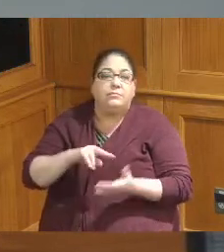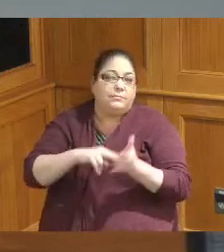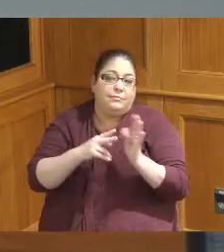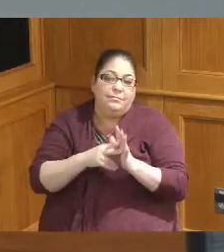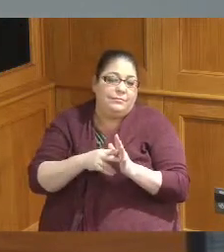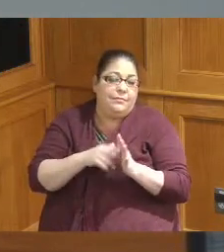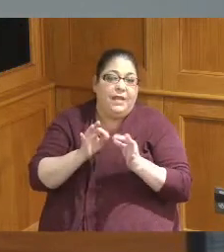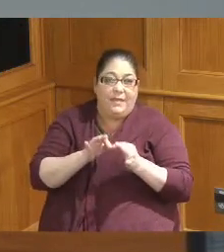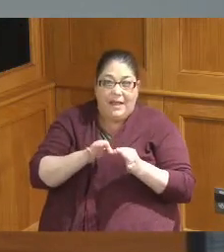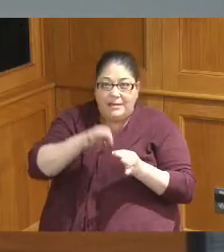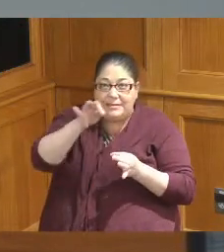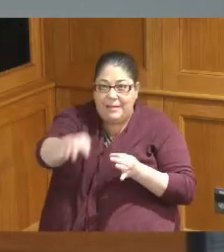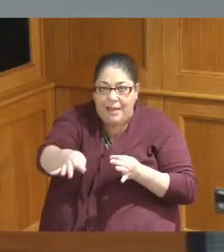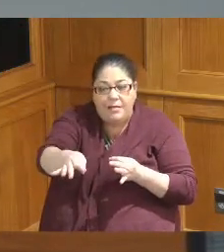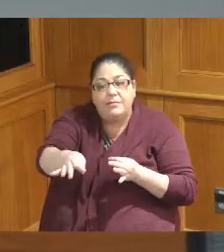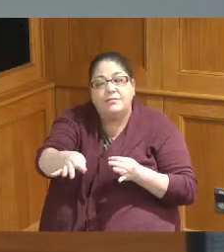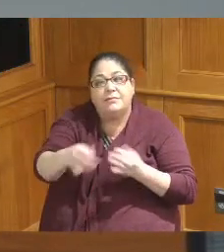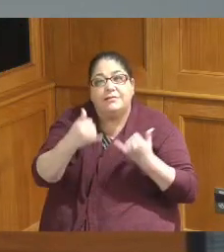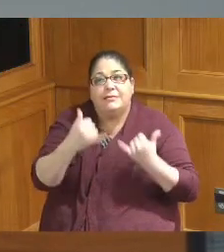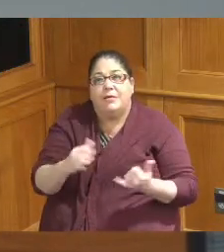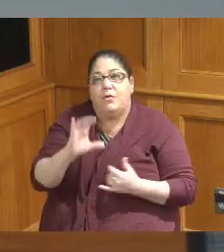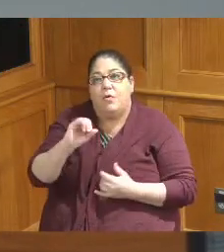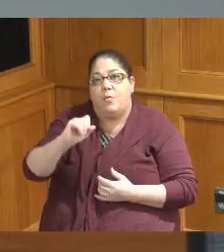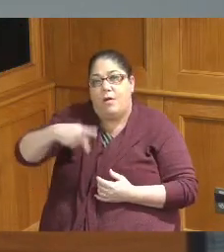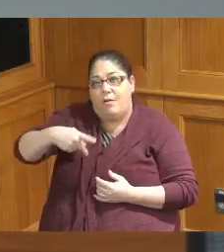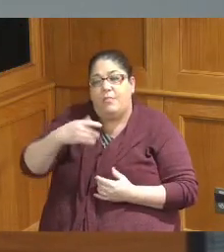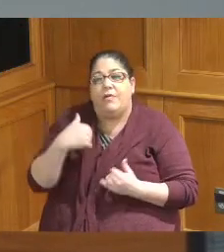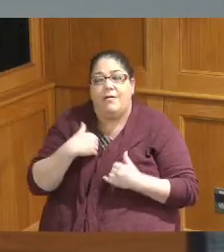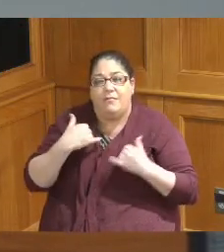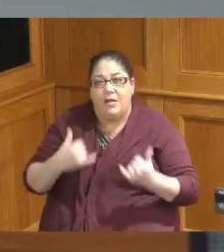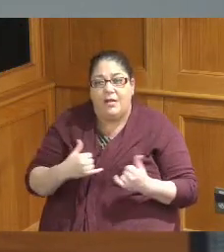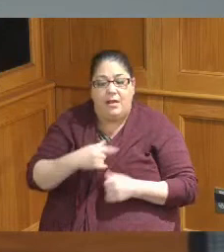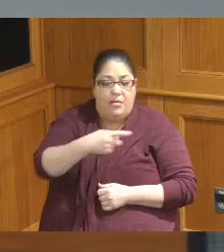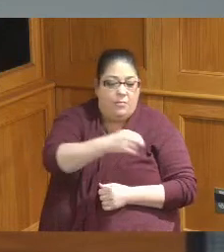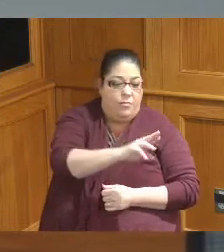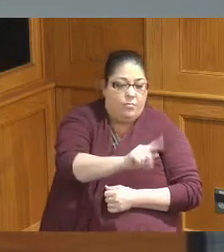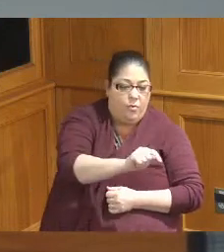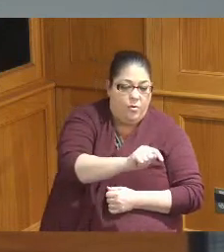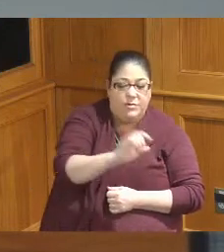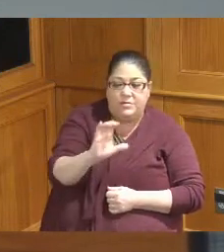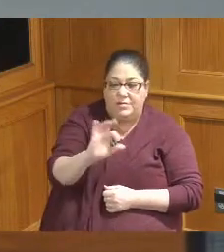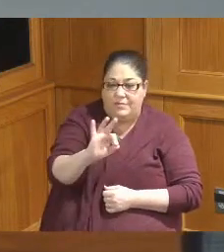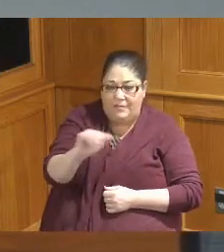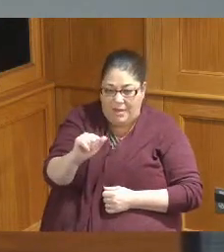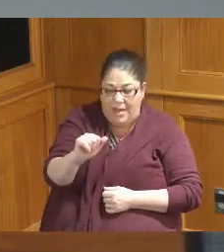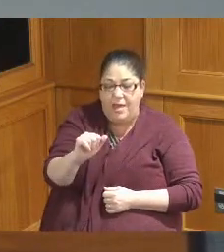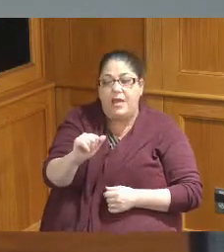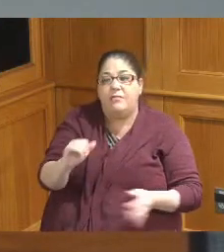the existing Cooperative agreement that we have between the Port and the CFA for another two years